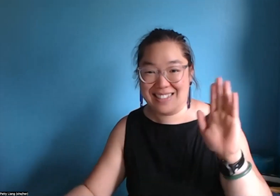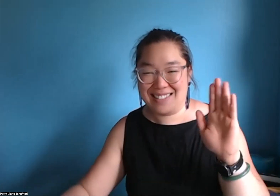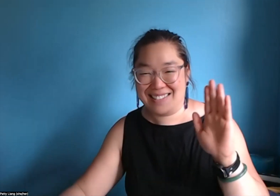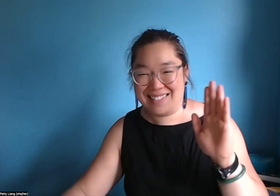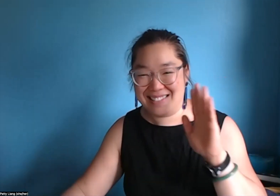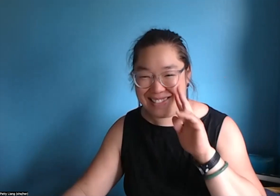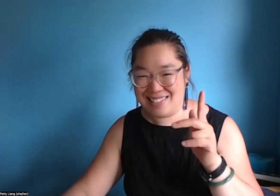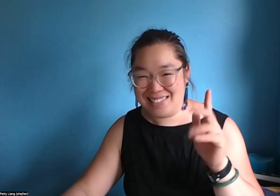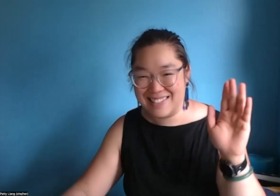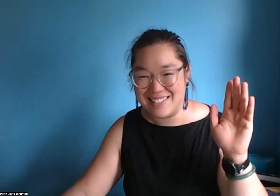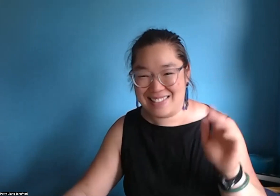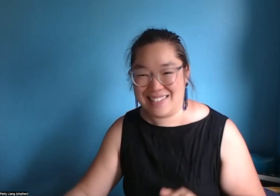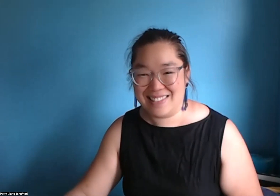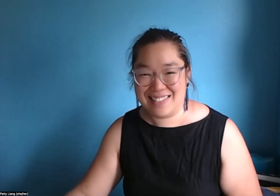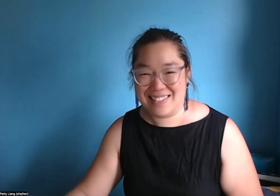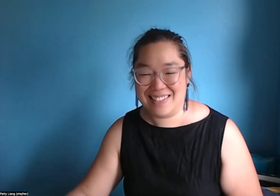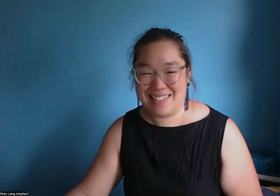and there's that grant writing Workshop as well. So thank you all for attending.